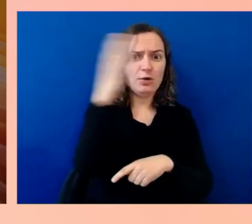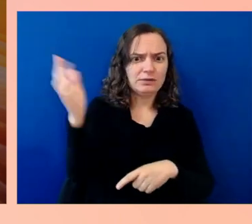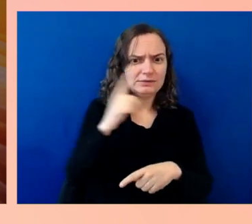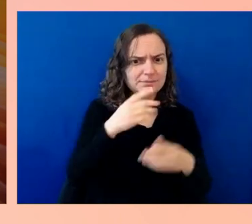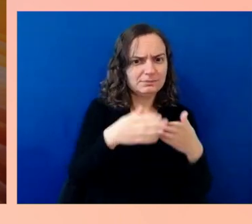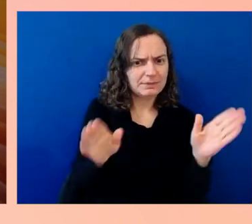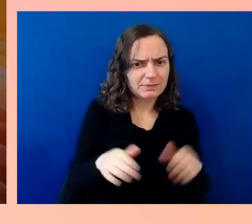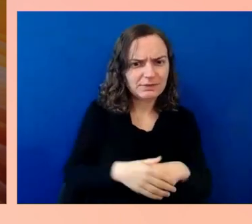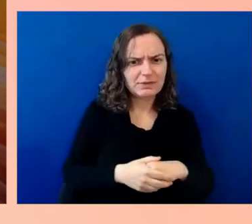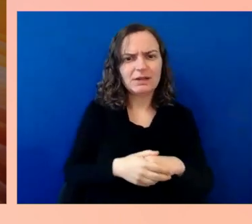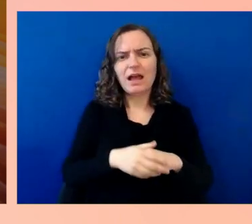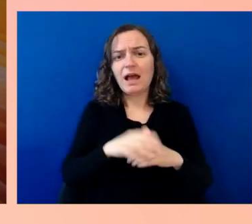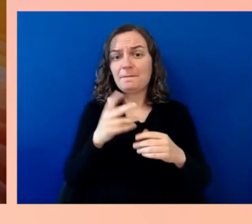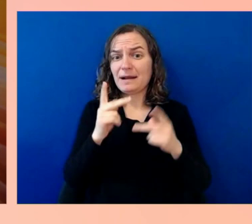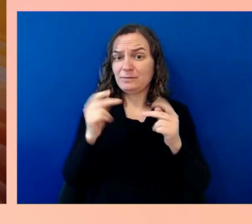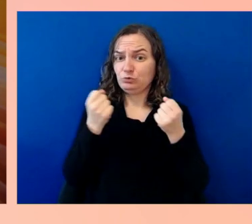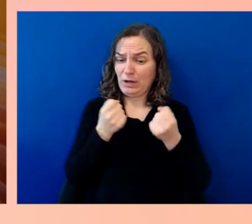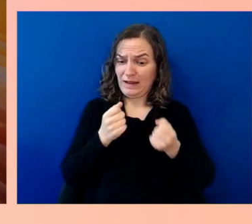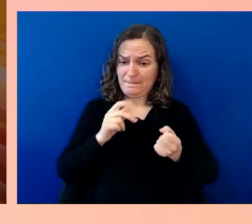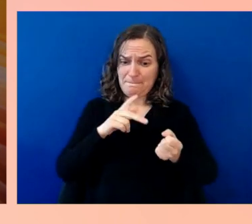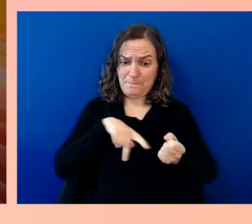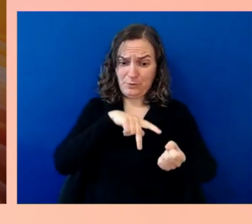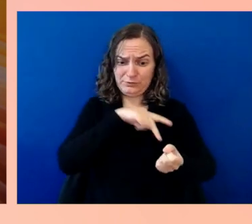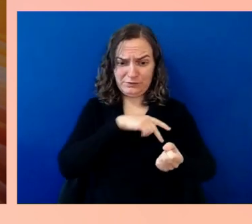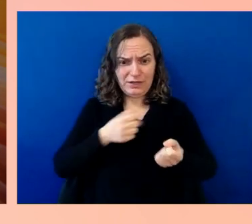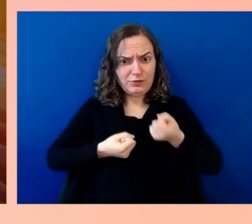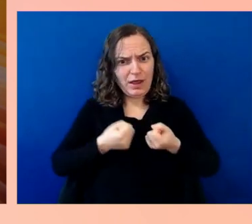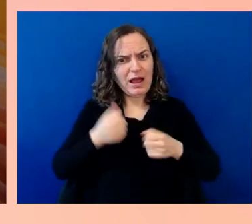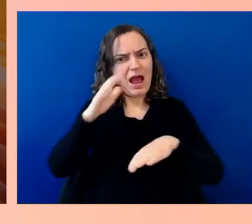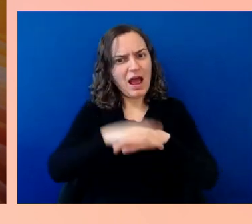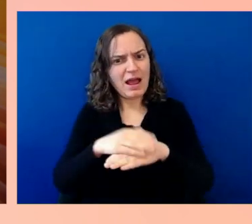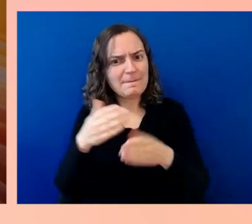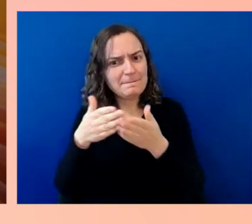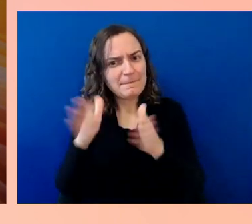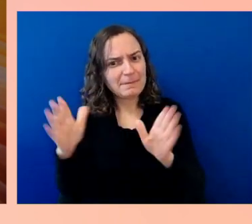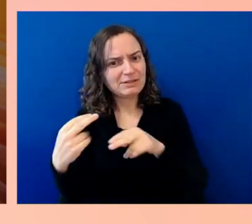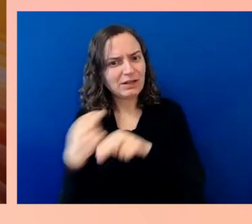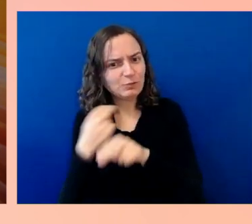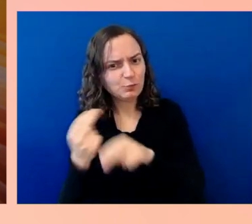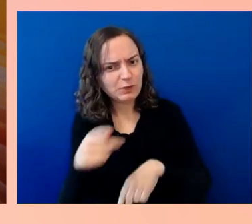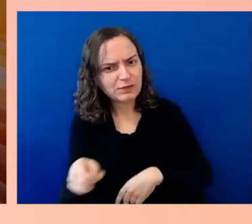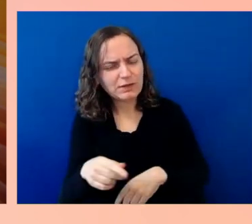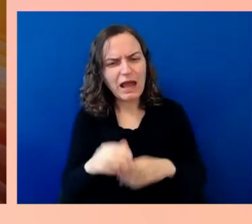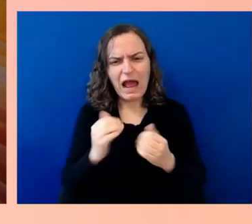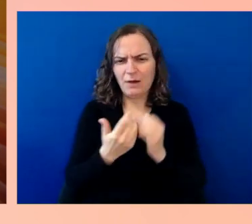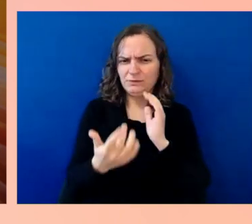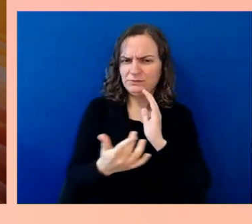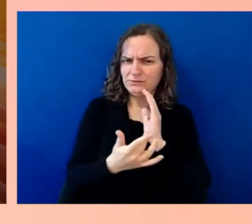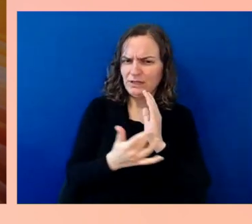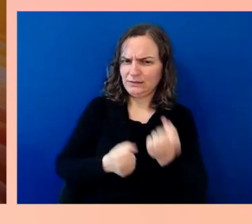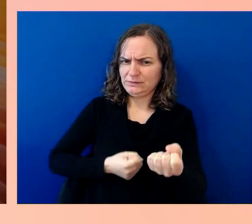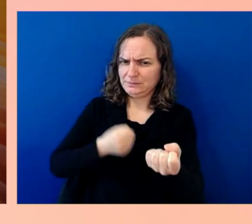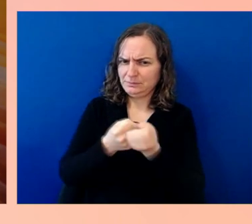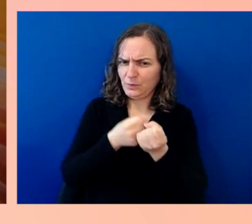we're working ever more closely, I think with cities like New York and Chicago, but as you look at the nation as a whole,